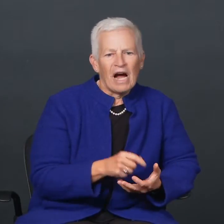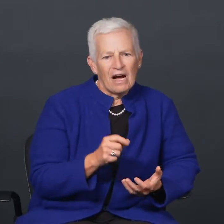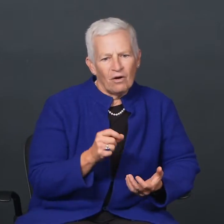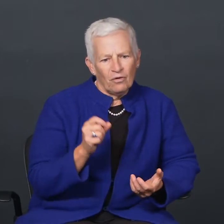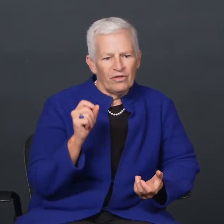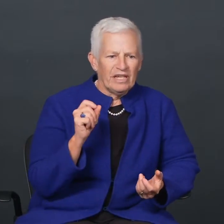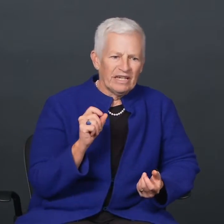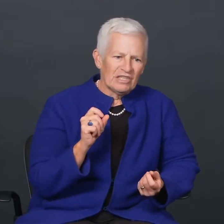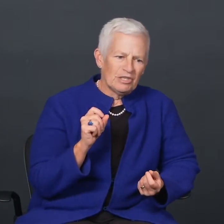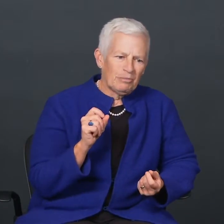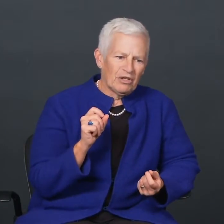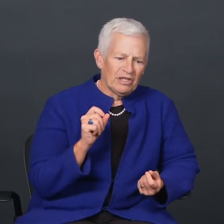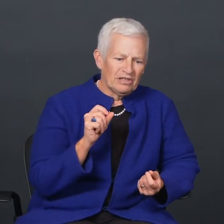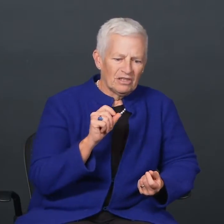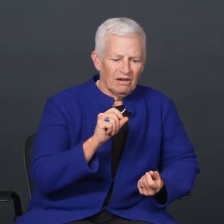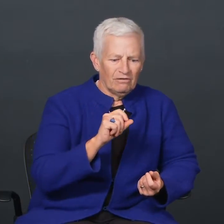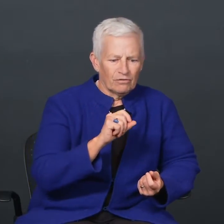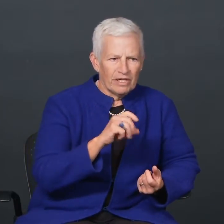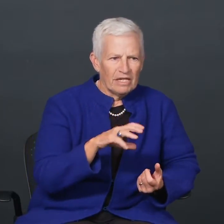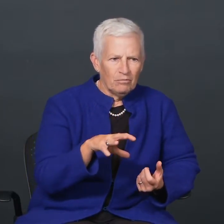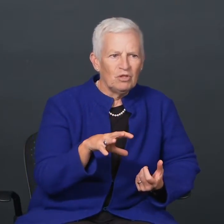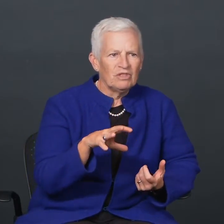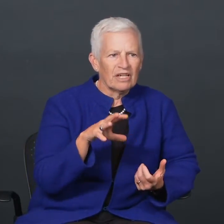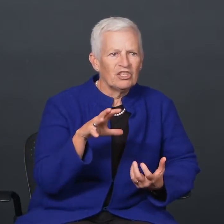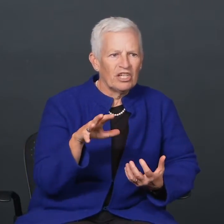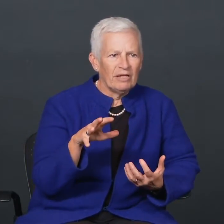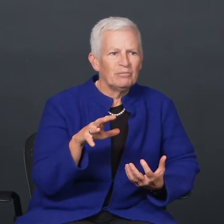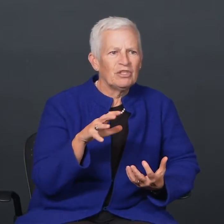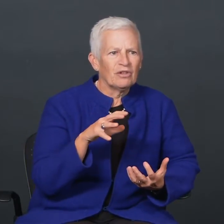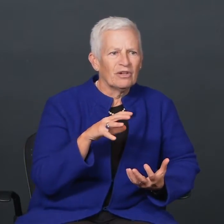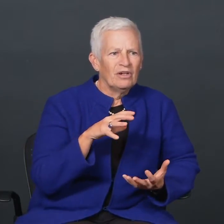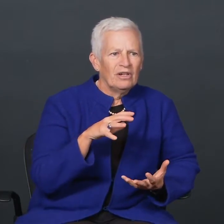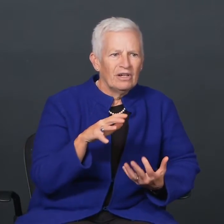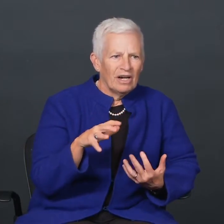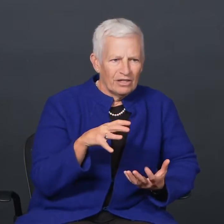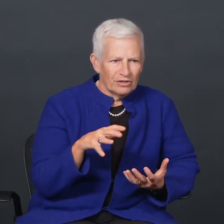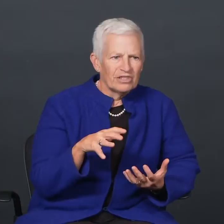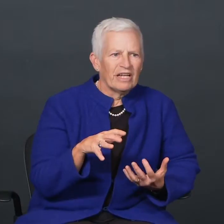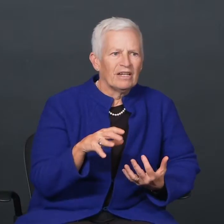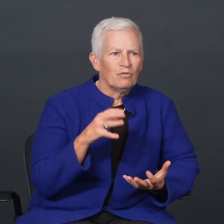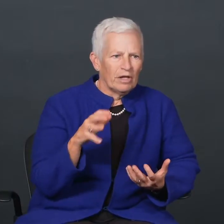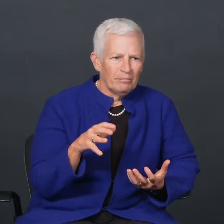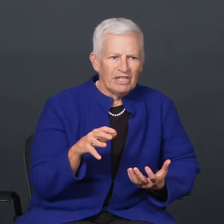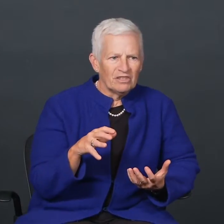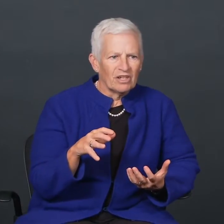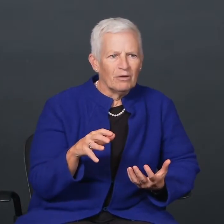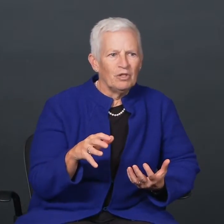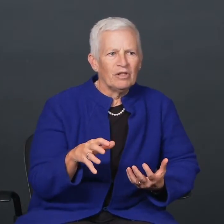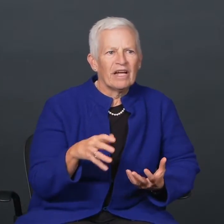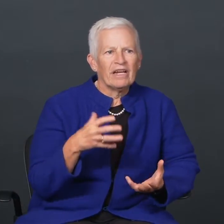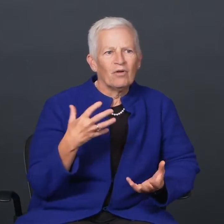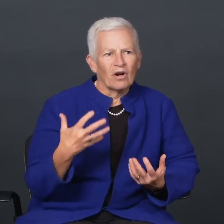Or how the experience of reading music shapes your understanding of what it means to communicate